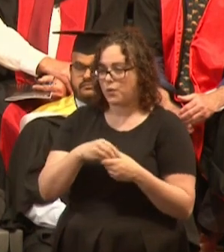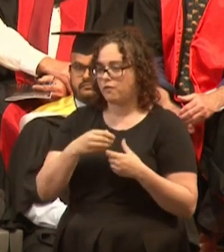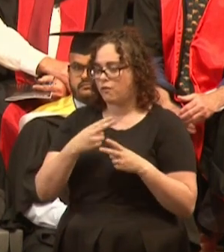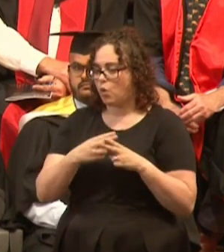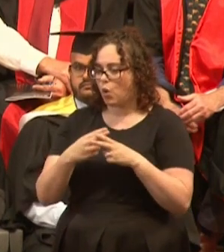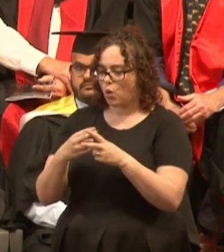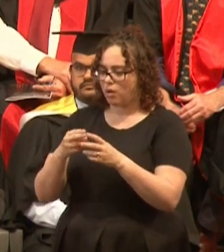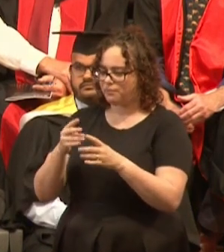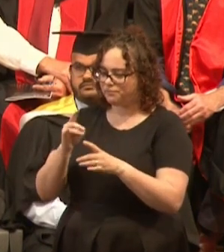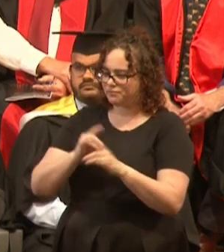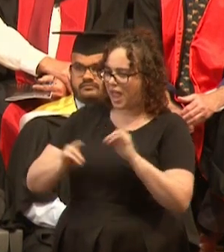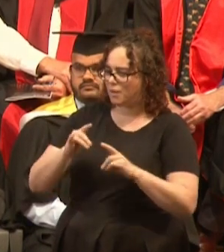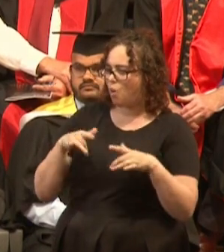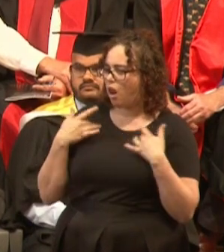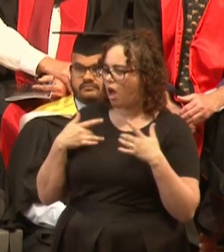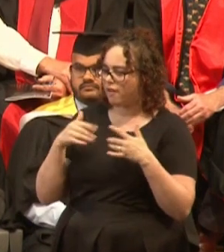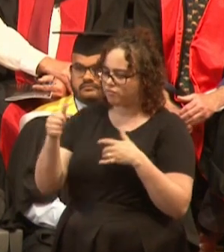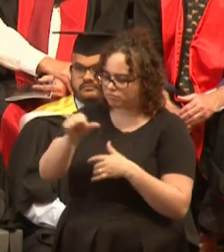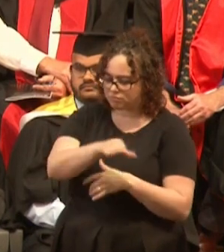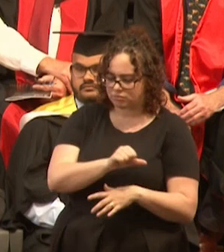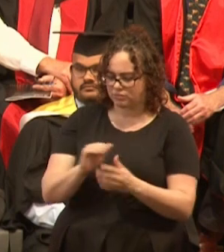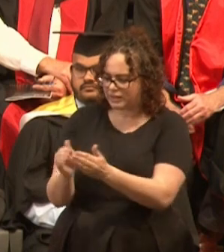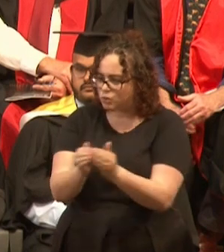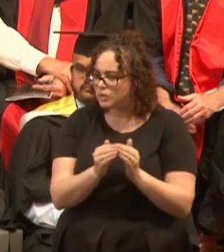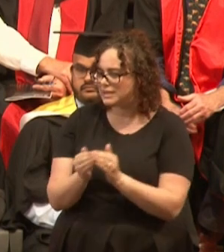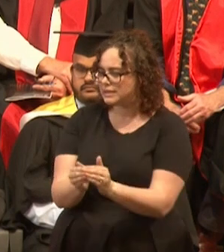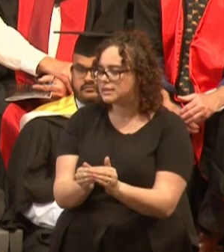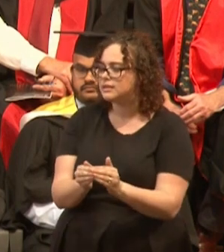I used my PhD to help me set up a ecotourism company, taking people out to see wild sharks.